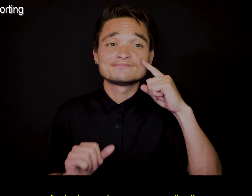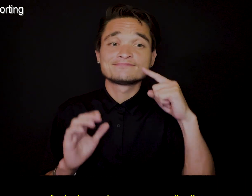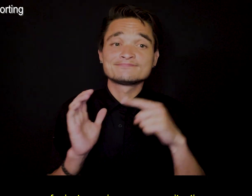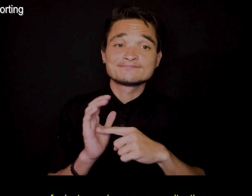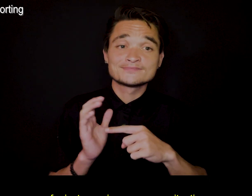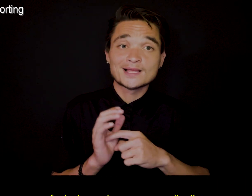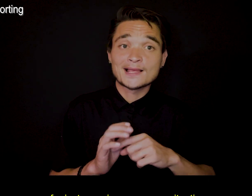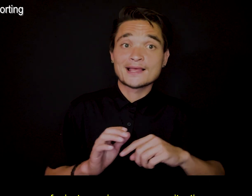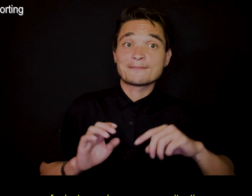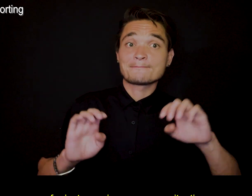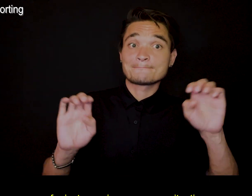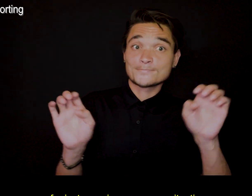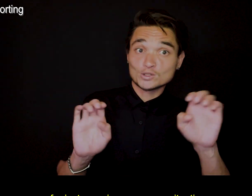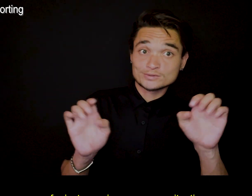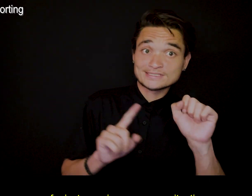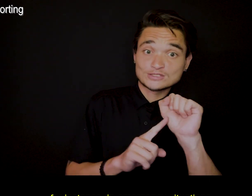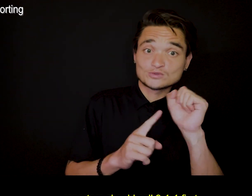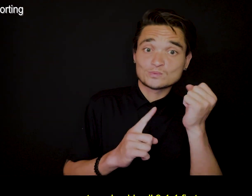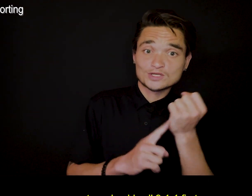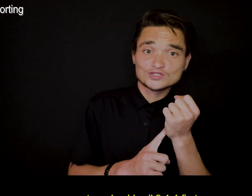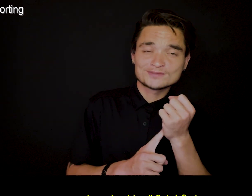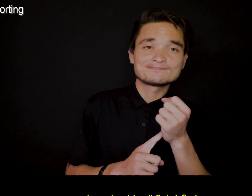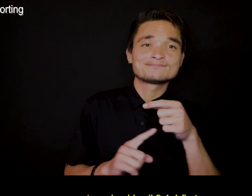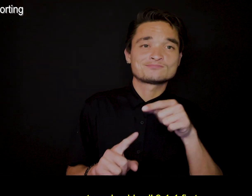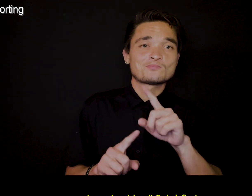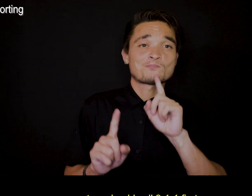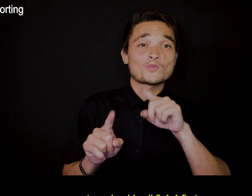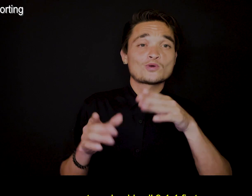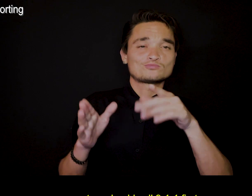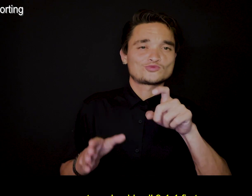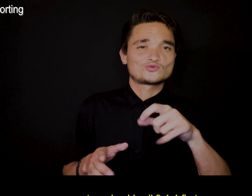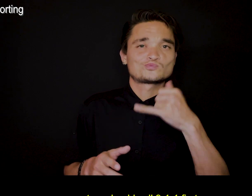for instance, in emergency situations, reporters should call 9-1-1 first.